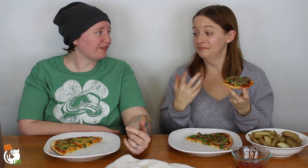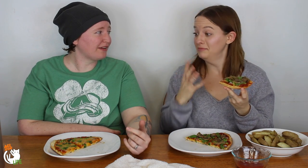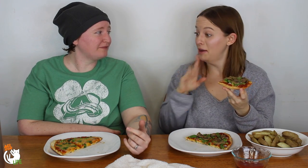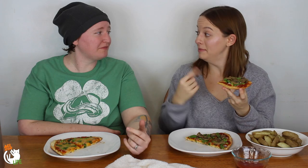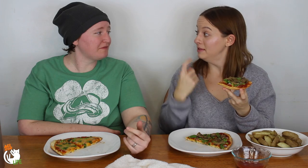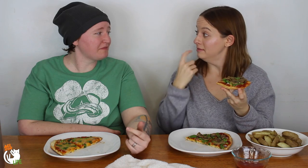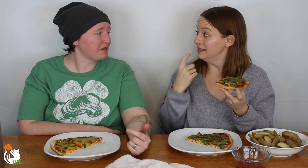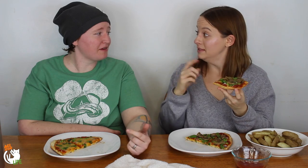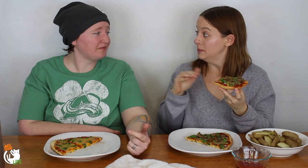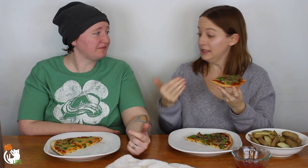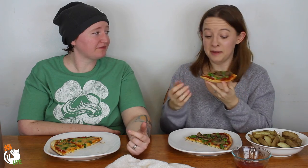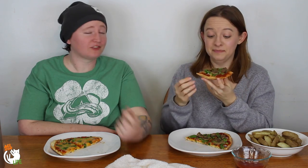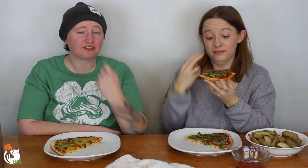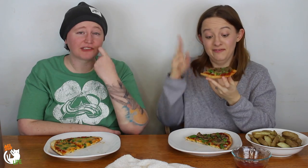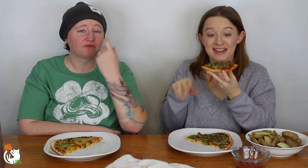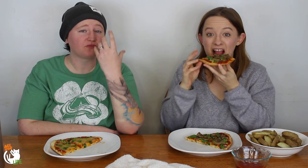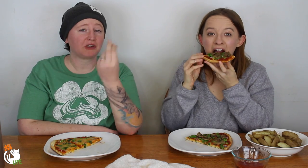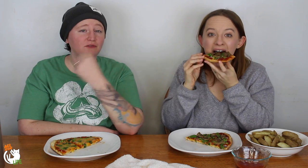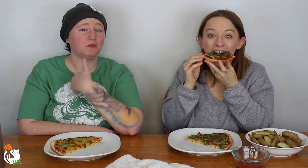but you want to talk about our recent weekend?